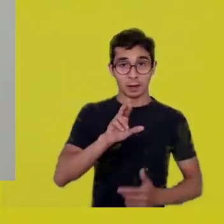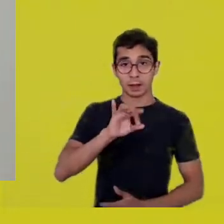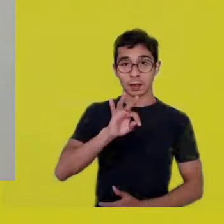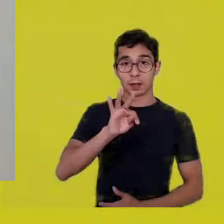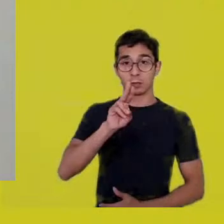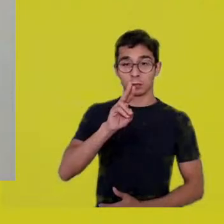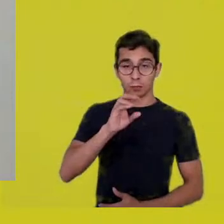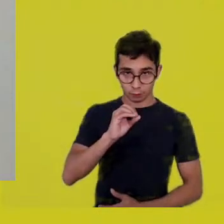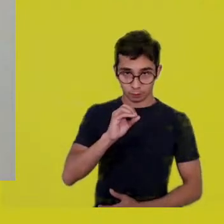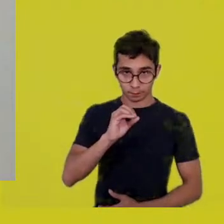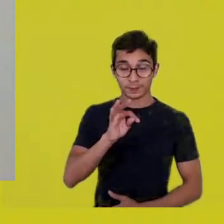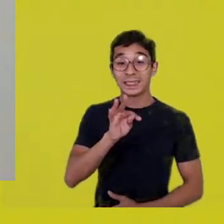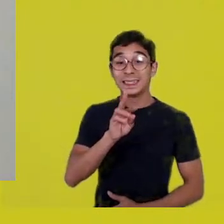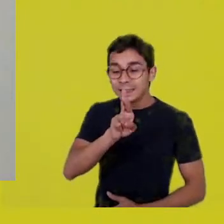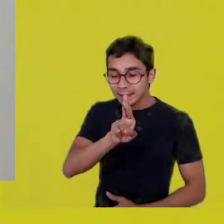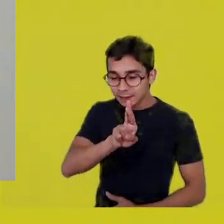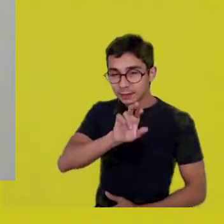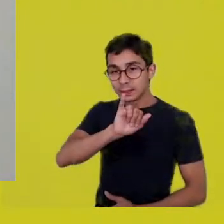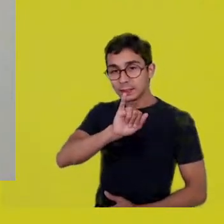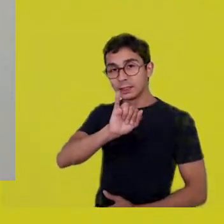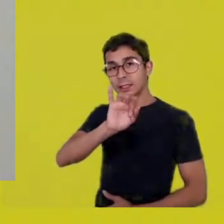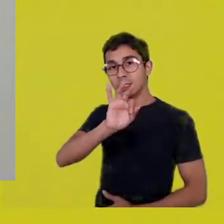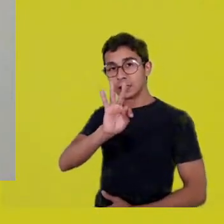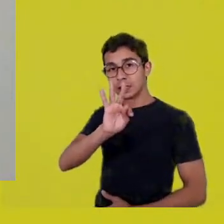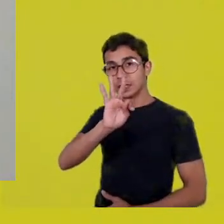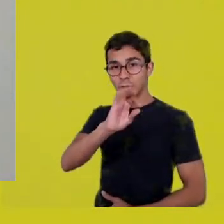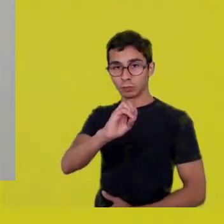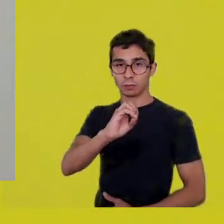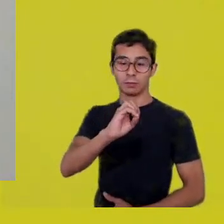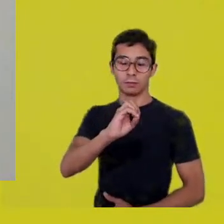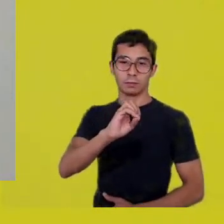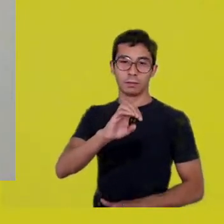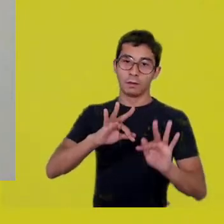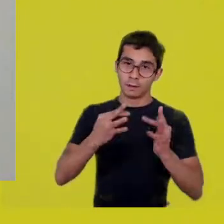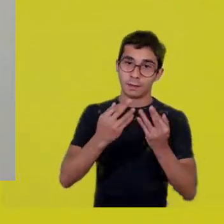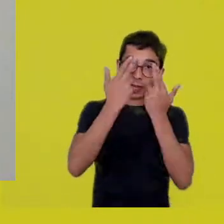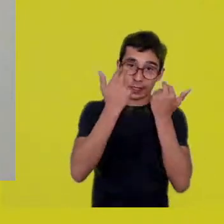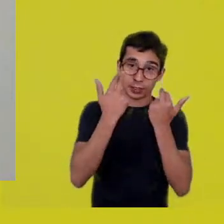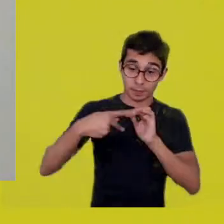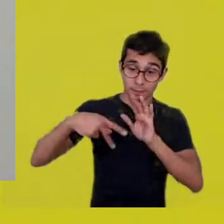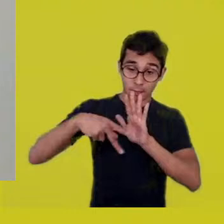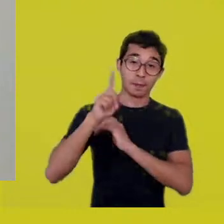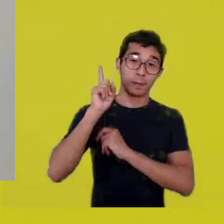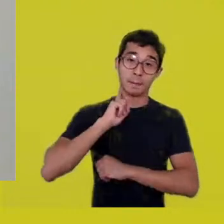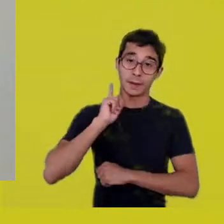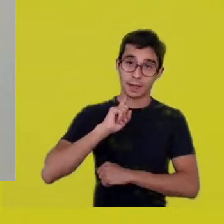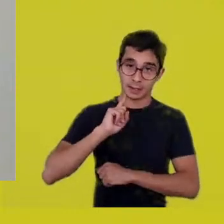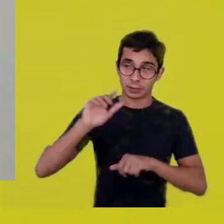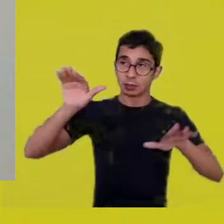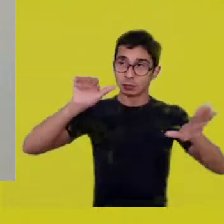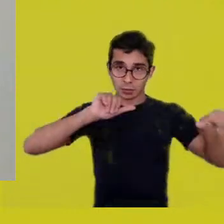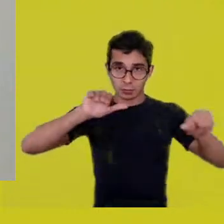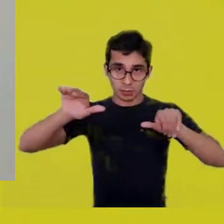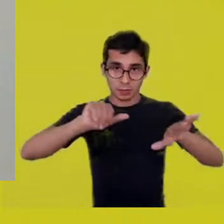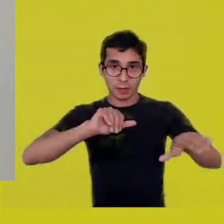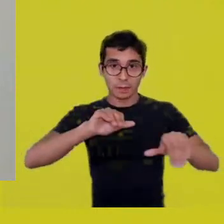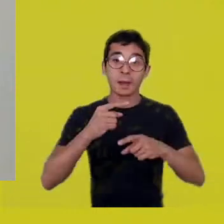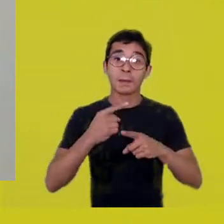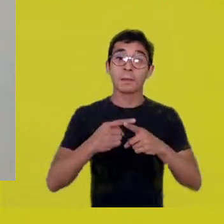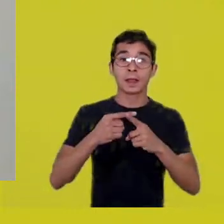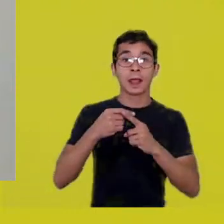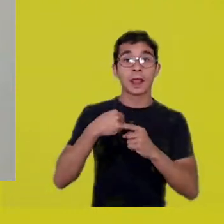and in a dream my father showed me a place